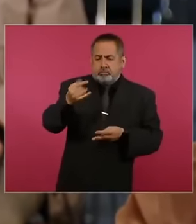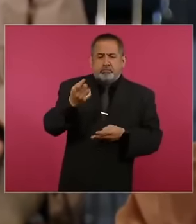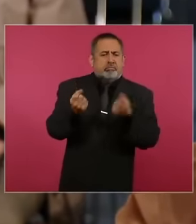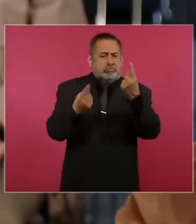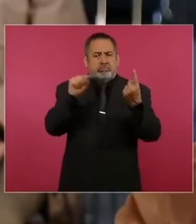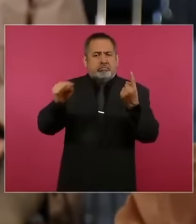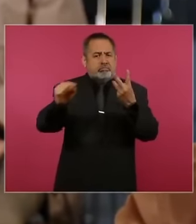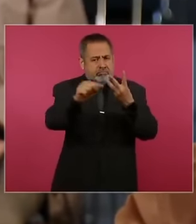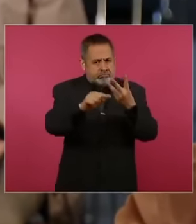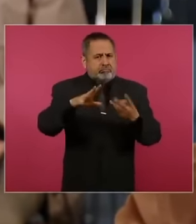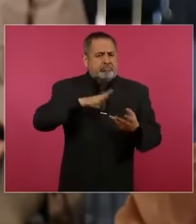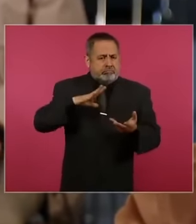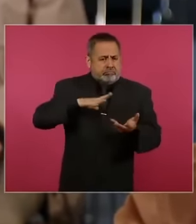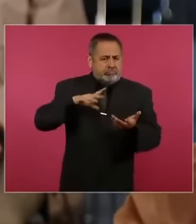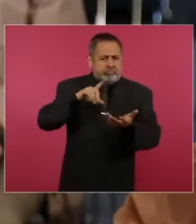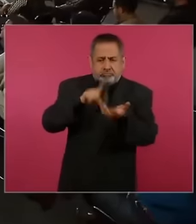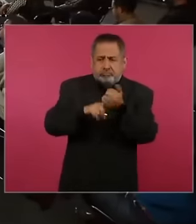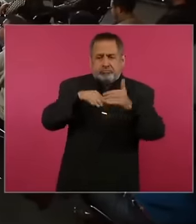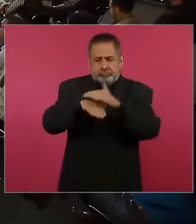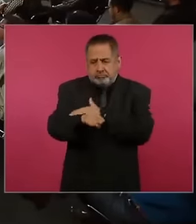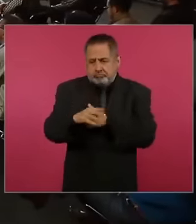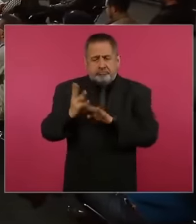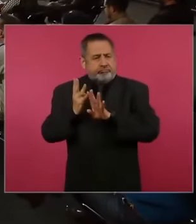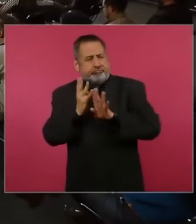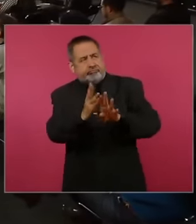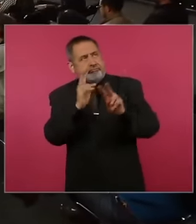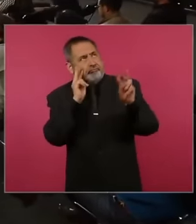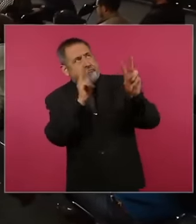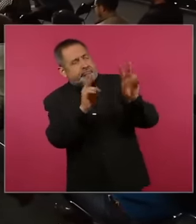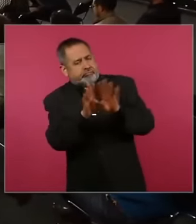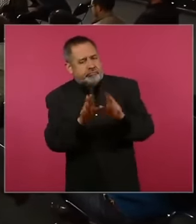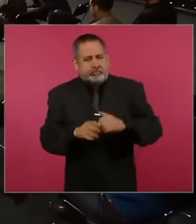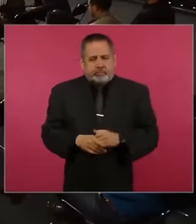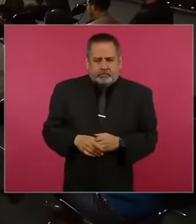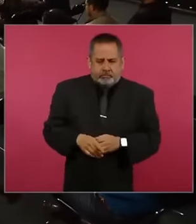map But what other points in the country are we also going to send you that detailed information